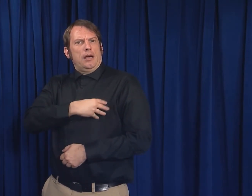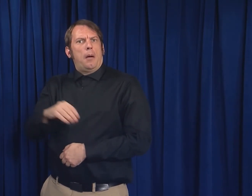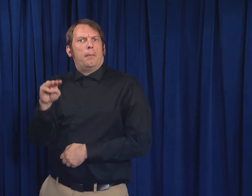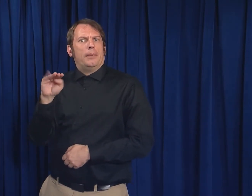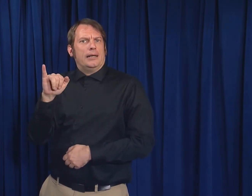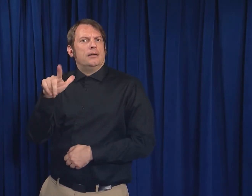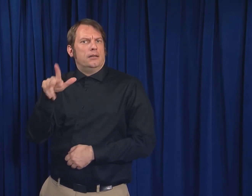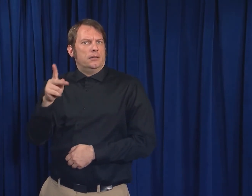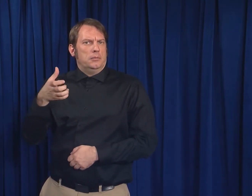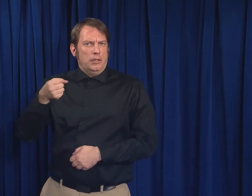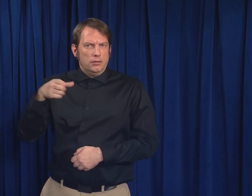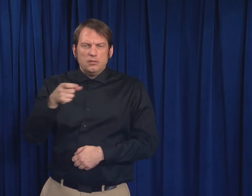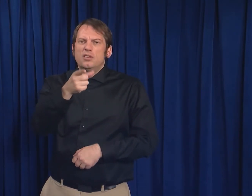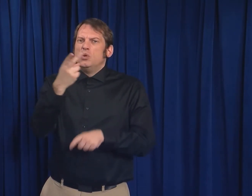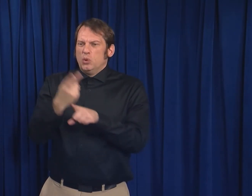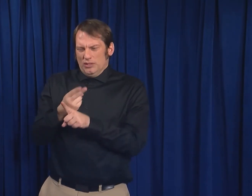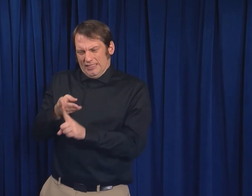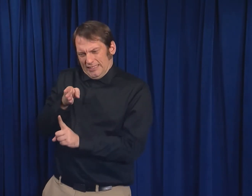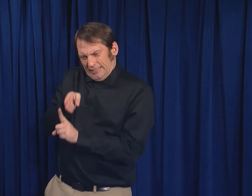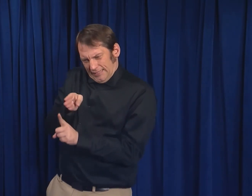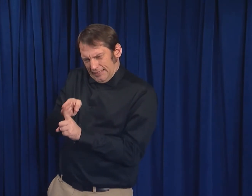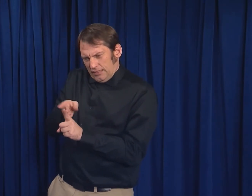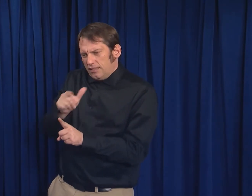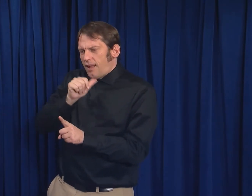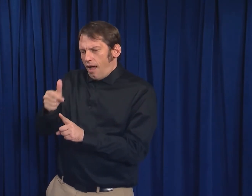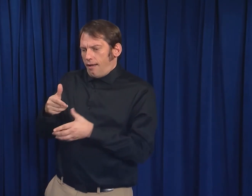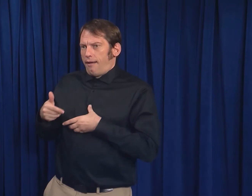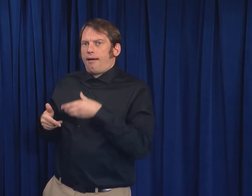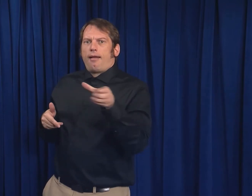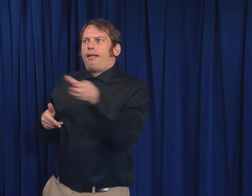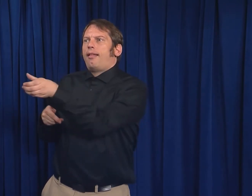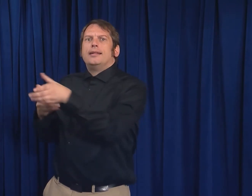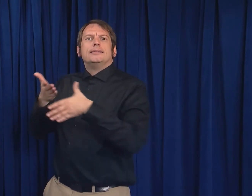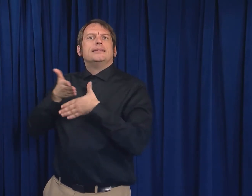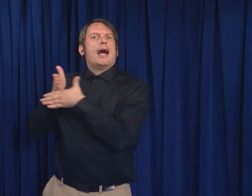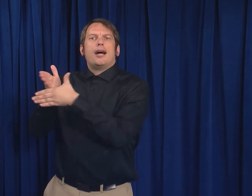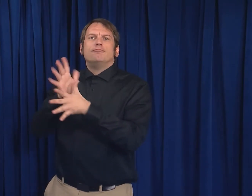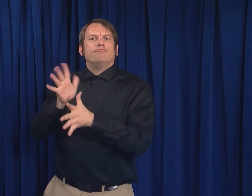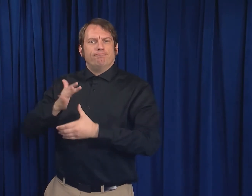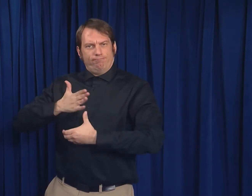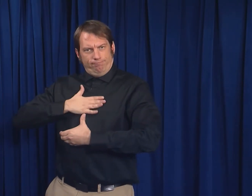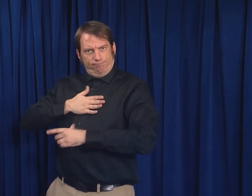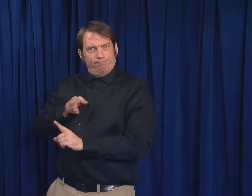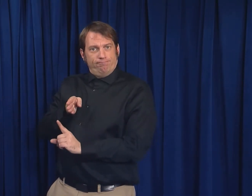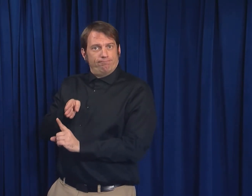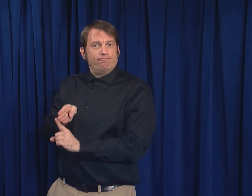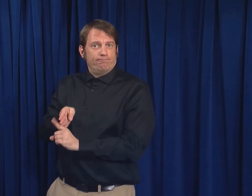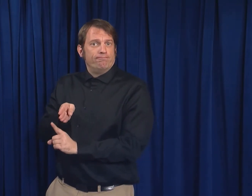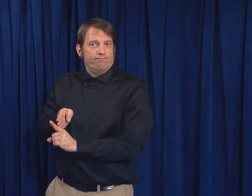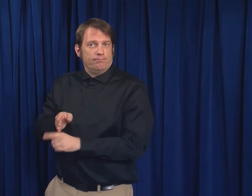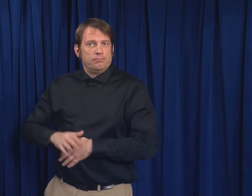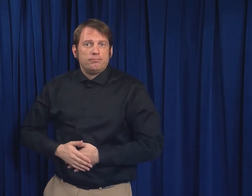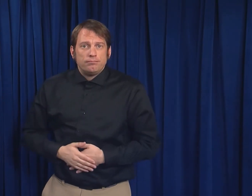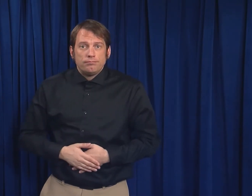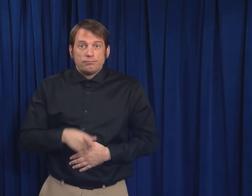with a breast pump, use a dedicated breast pump that you do not share with anyone else.